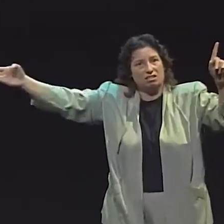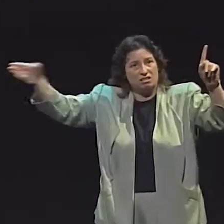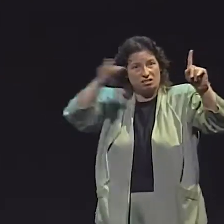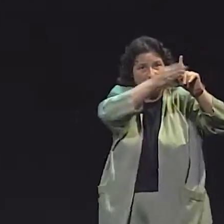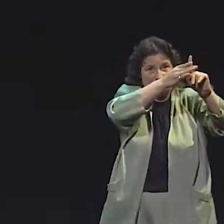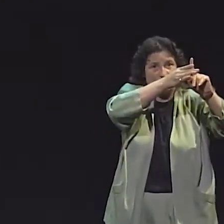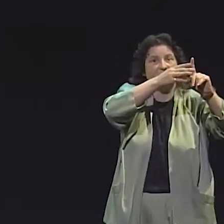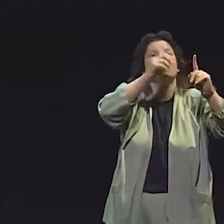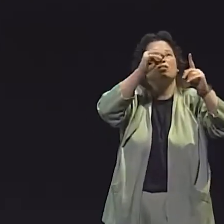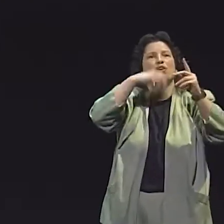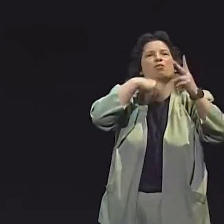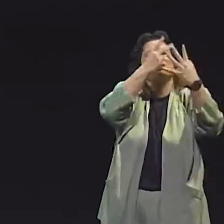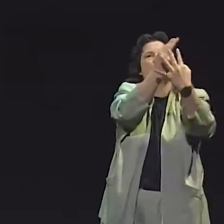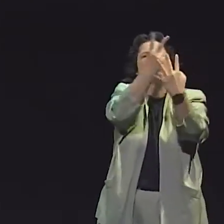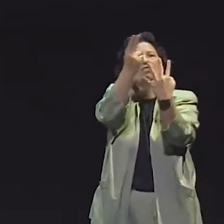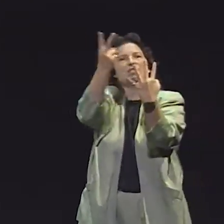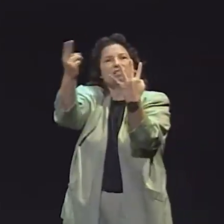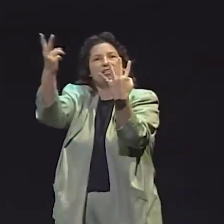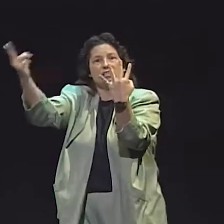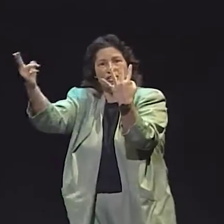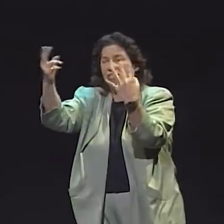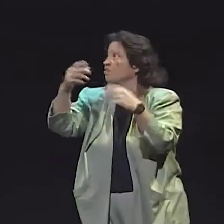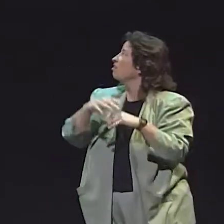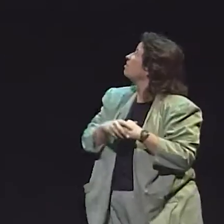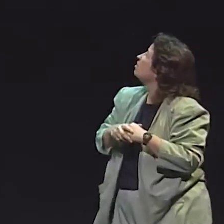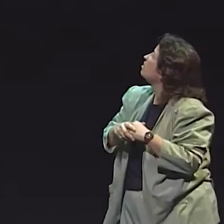AS OPPOSED TO HAVING THE MORE SIMPLISTIC STRUCTURES.